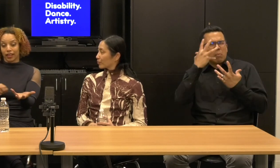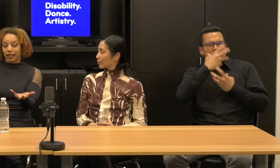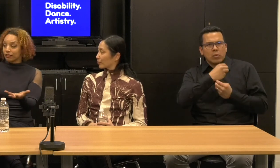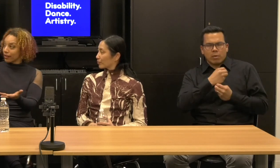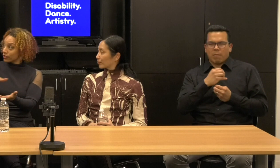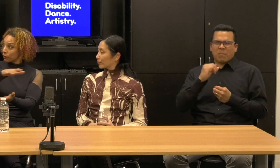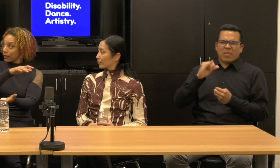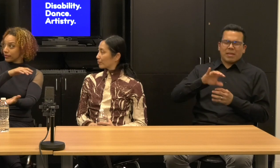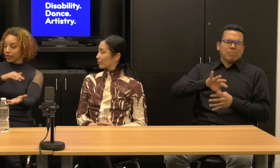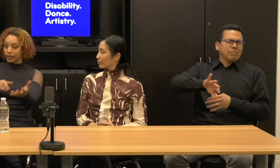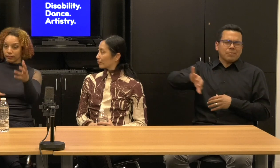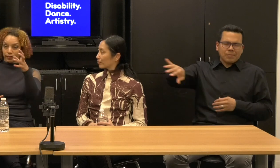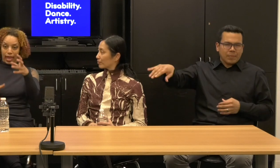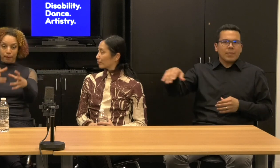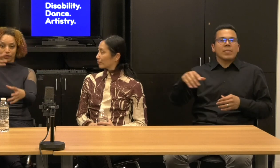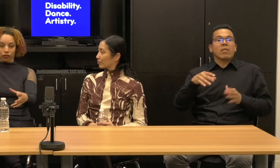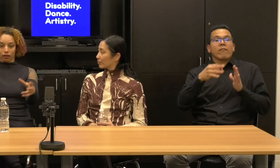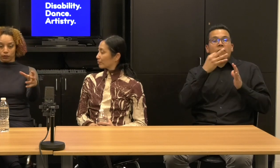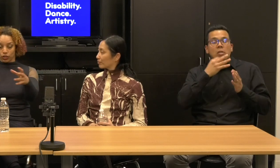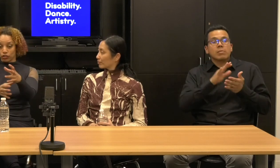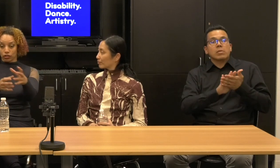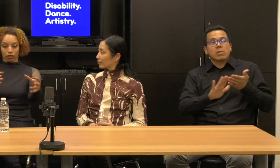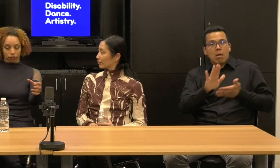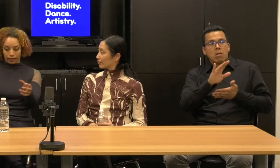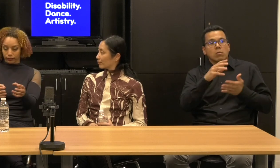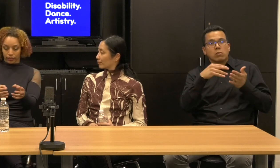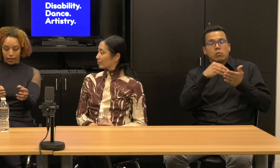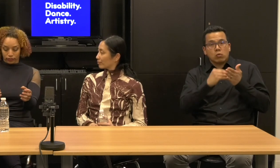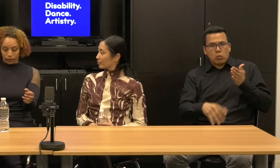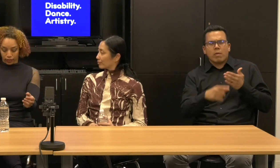And the rest of the piece kind of came into conversation around that.